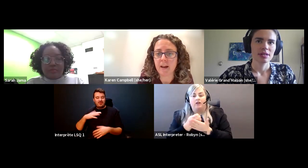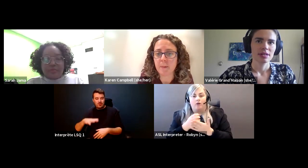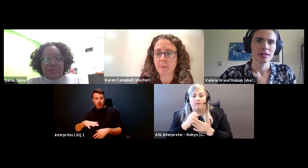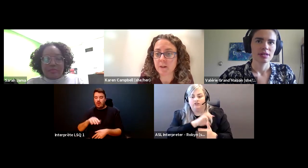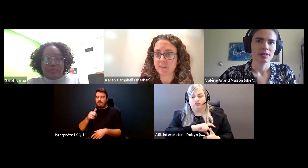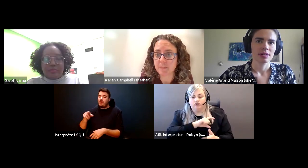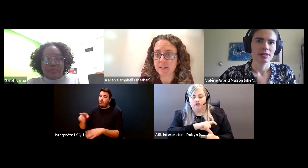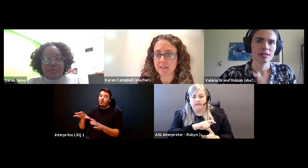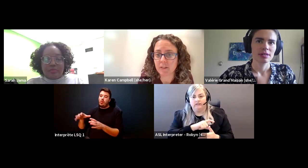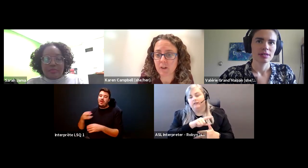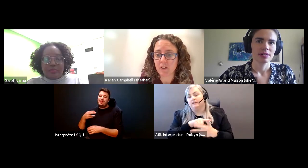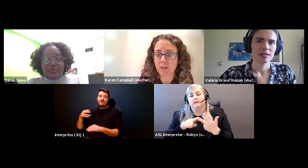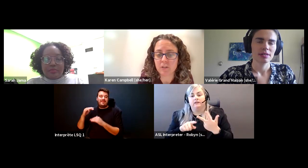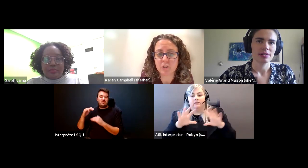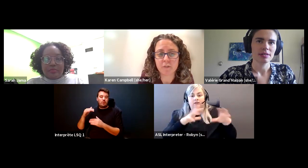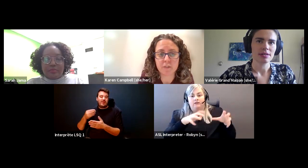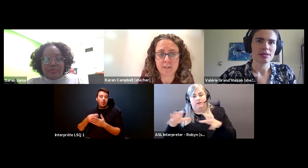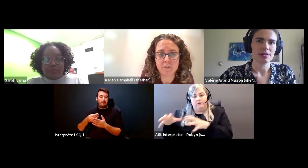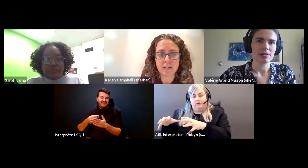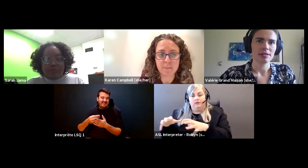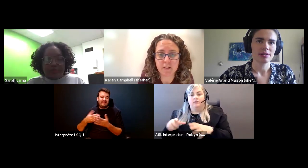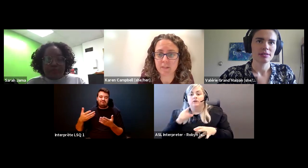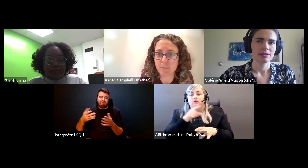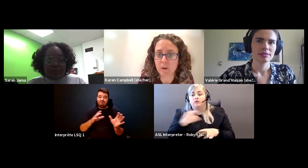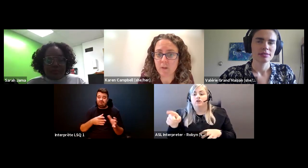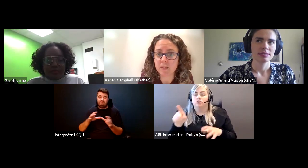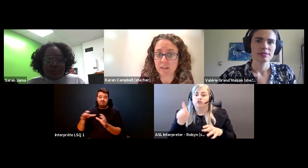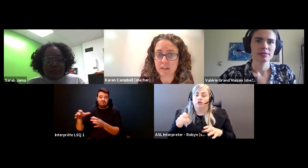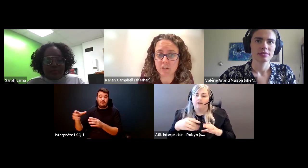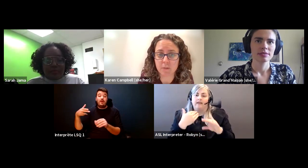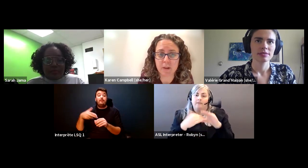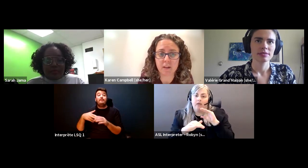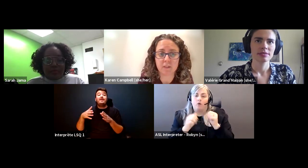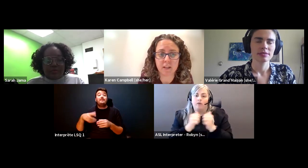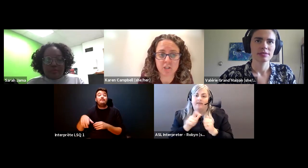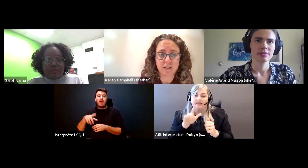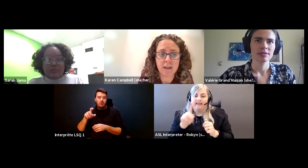Karen Campbell (she/her): And participants on the call you should have received an email this morning with a link to your breakout session.